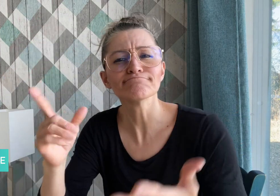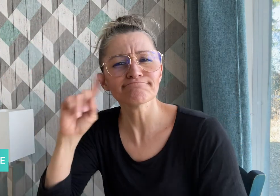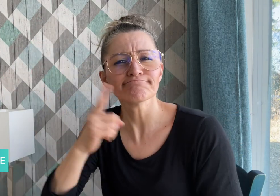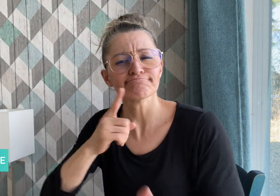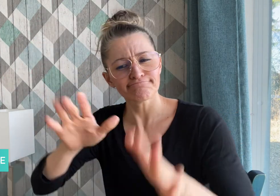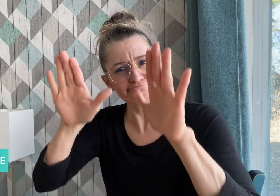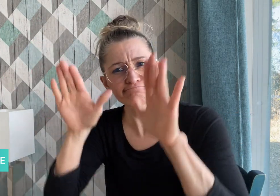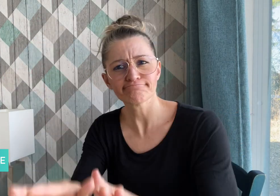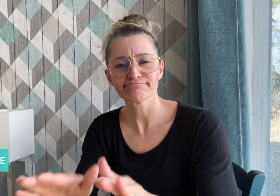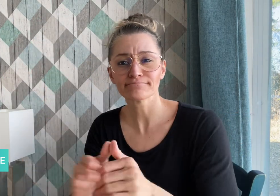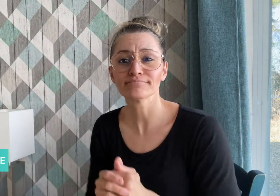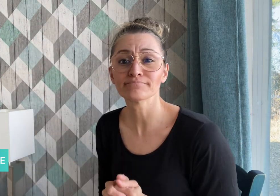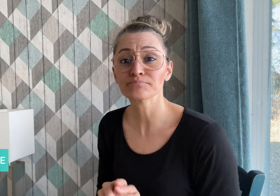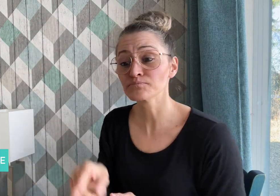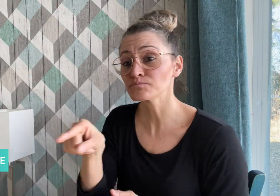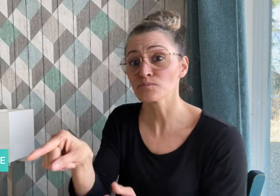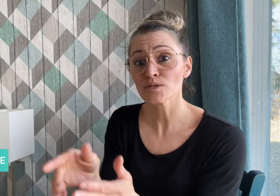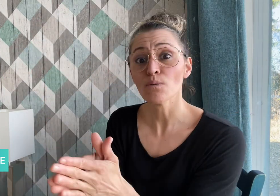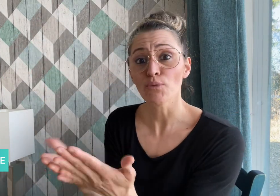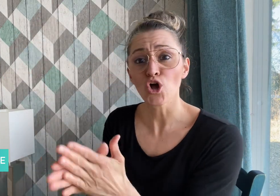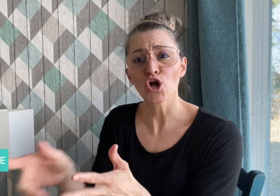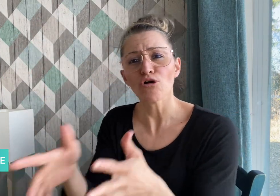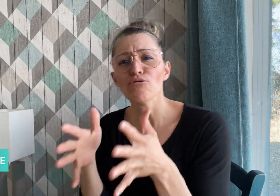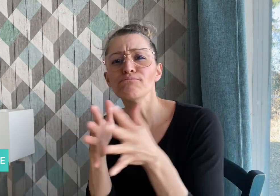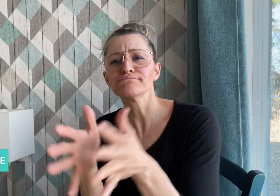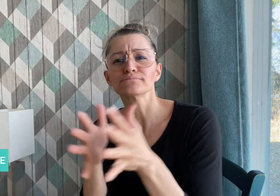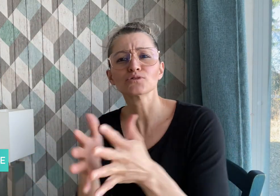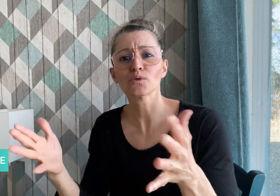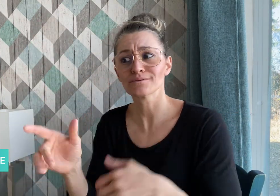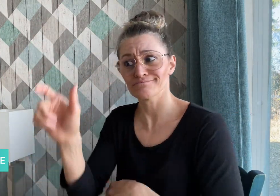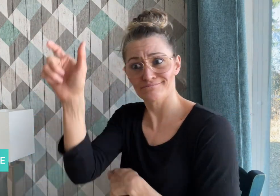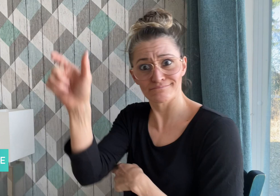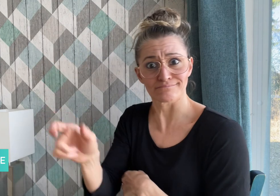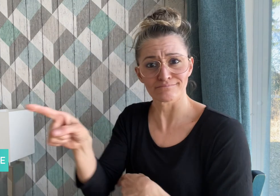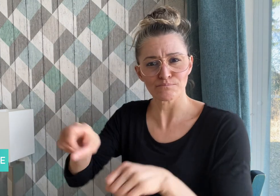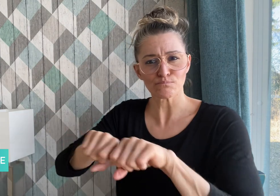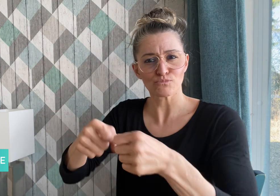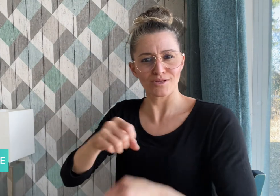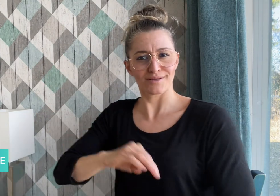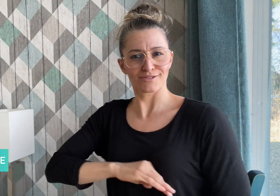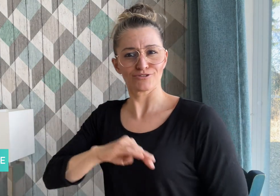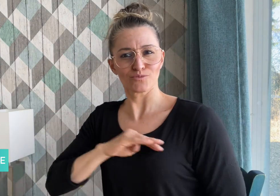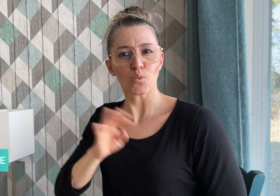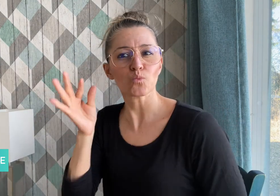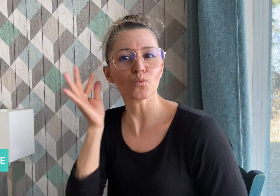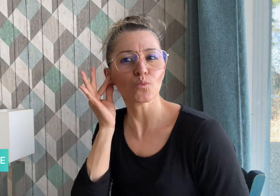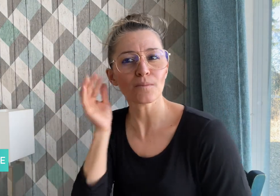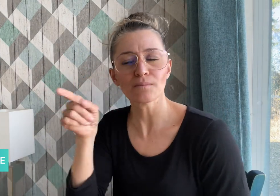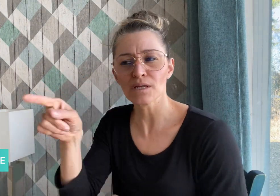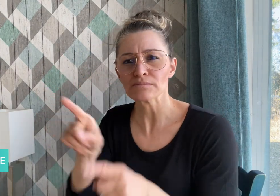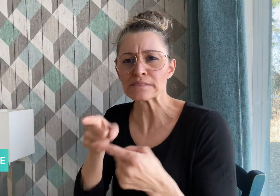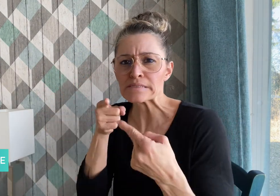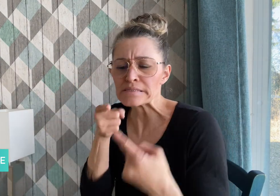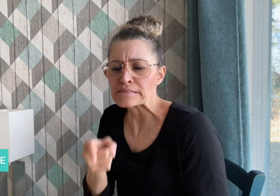about the struggles of a teenage girl Charlie,